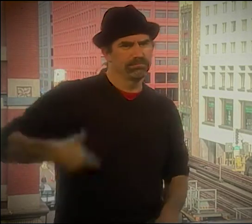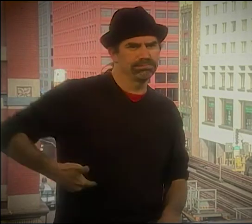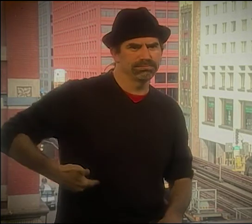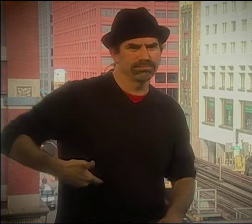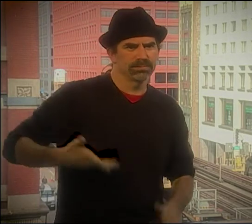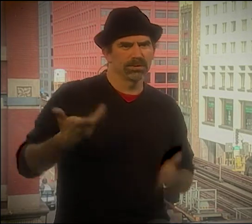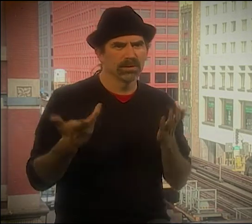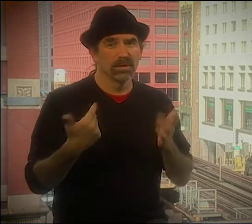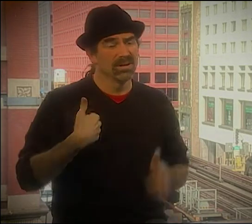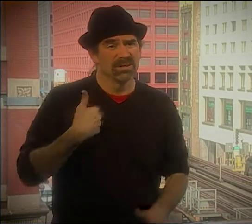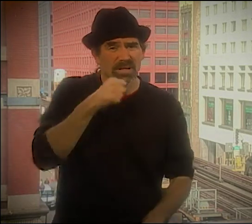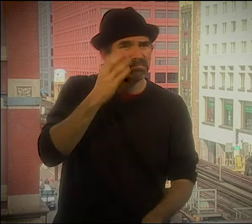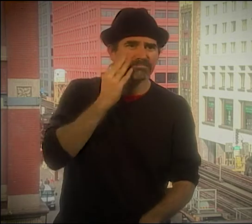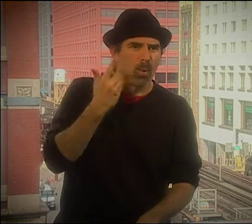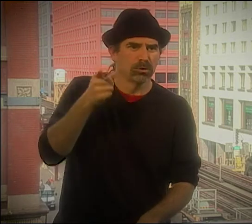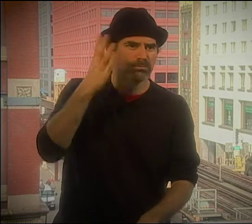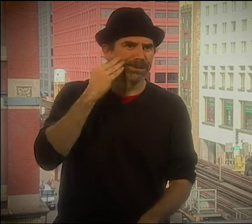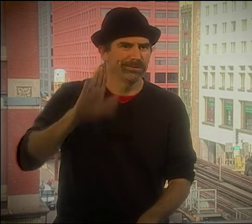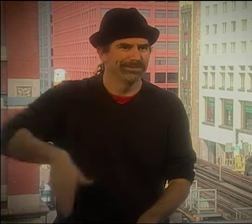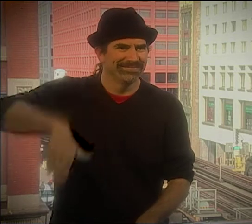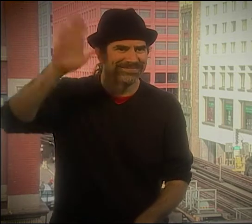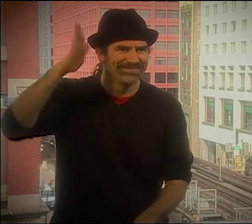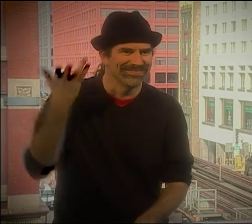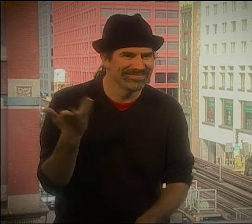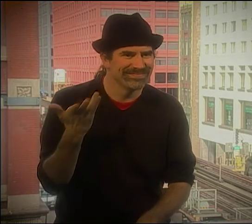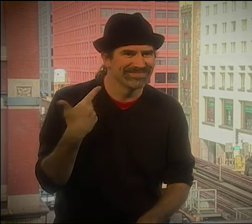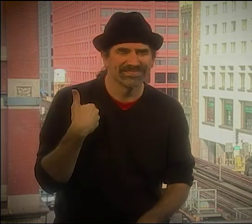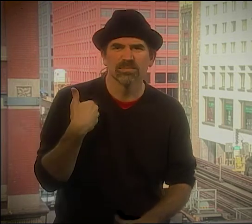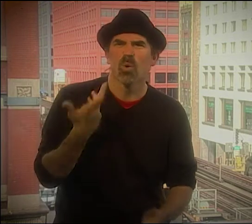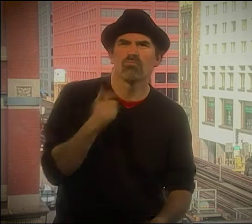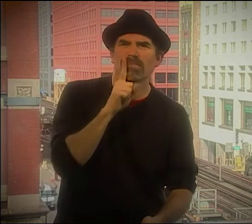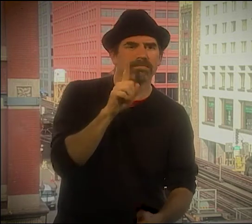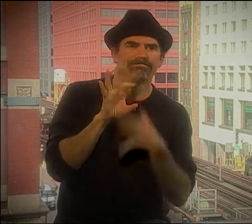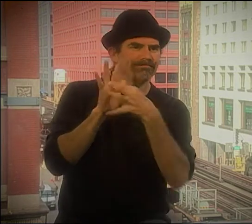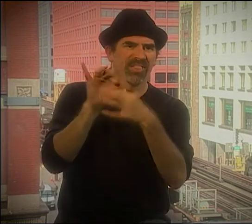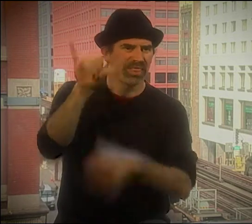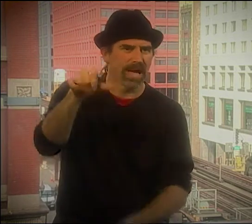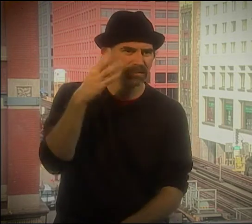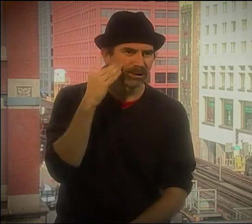BACK AT THE TIME WHEN I WAS YOUNGER, I DIDN'T HAVE THAT SENSE OF DEAFHOOD YET.